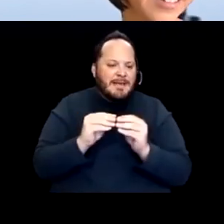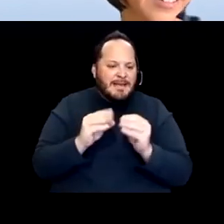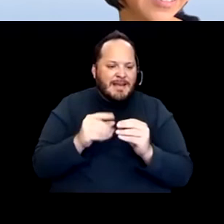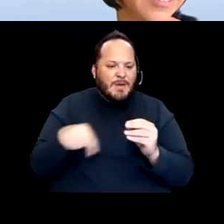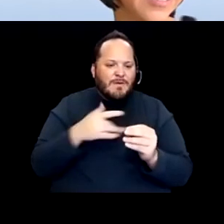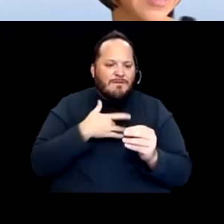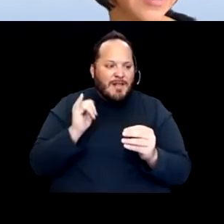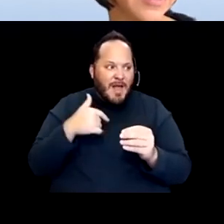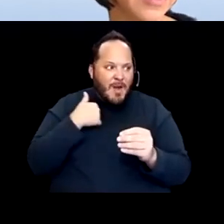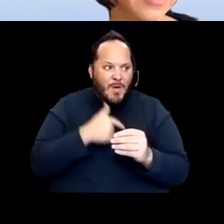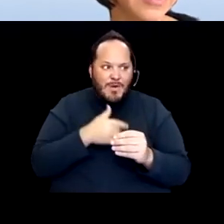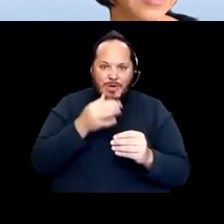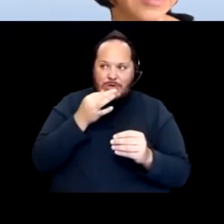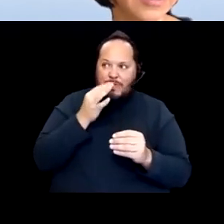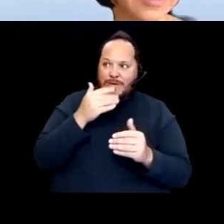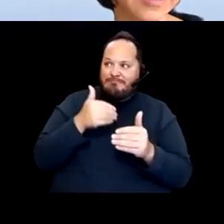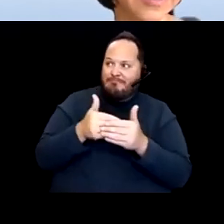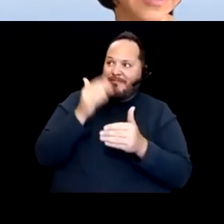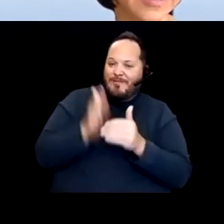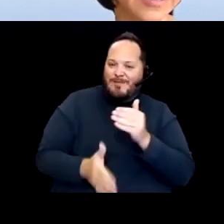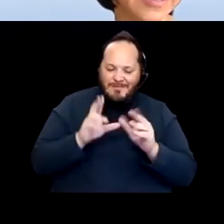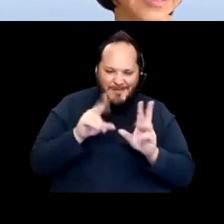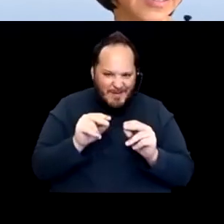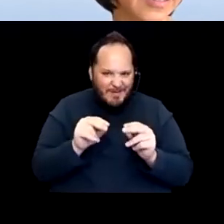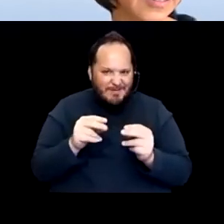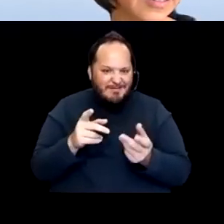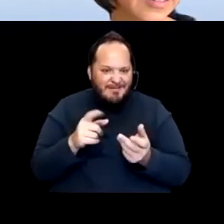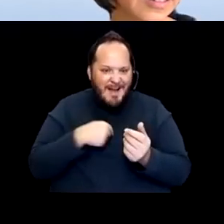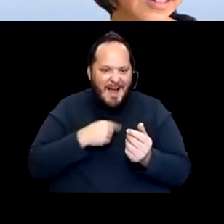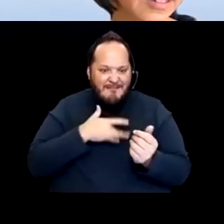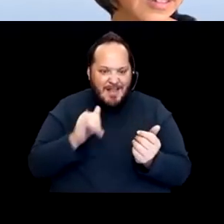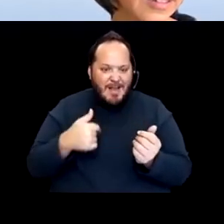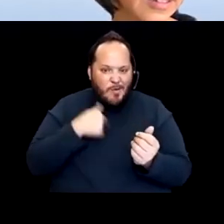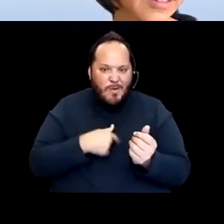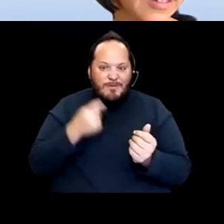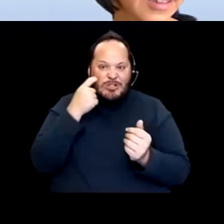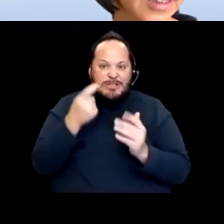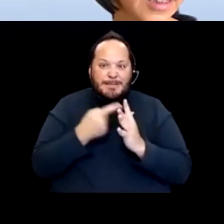because I actually feel like we've just begun. And that the work we have